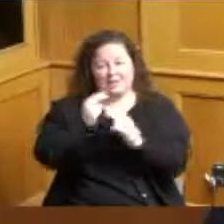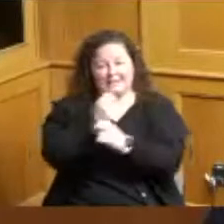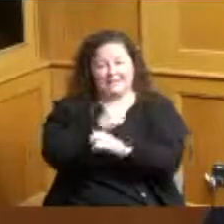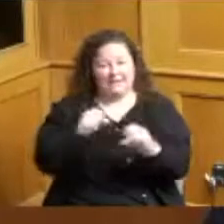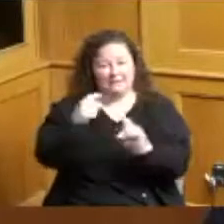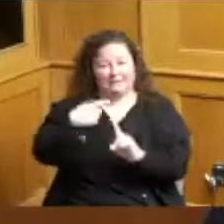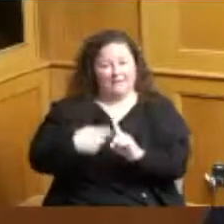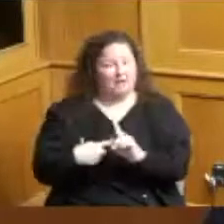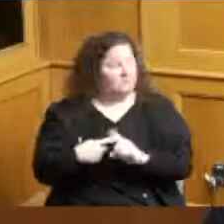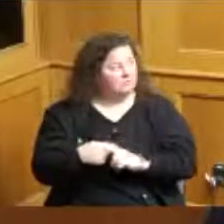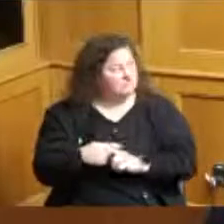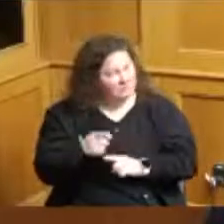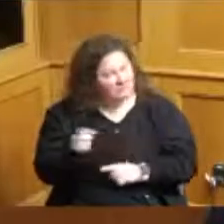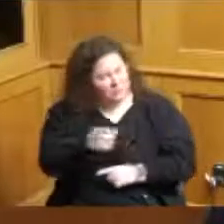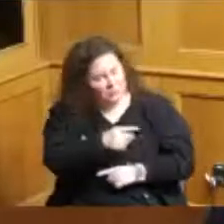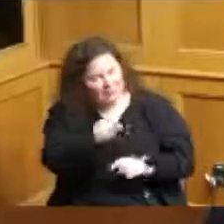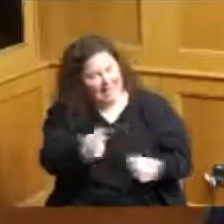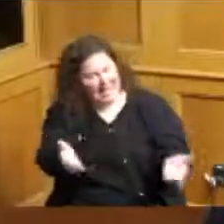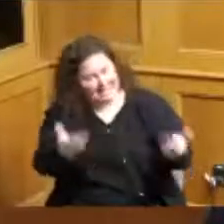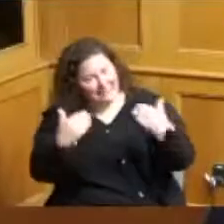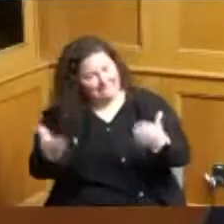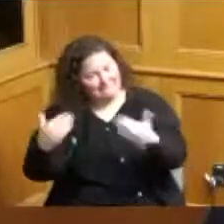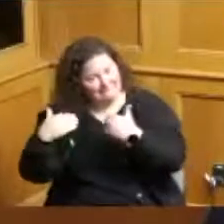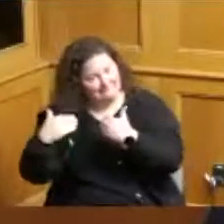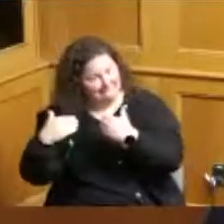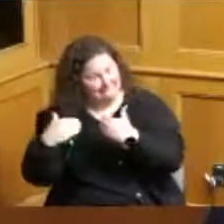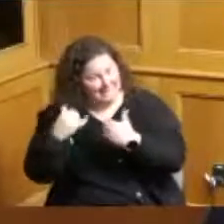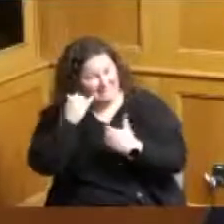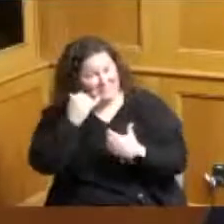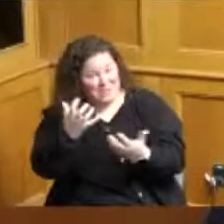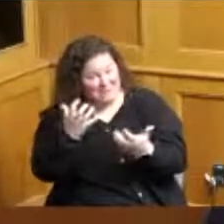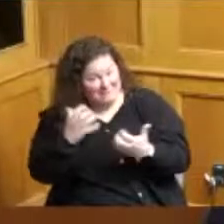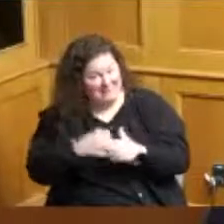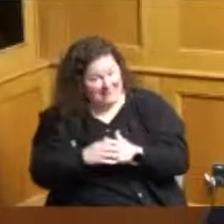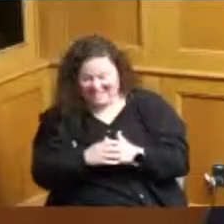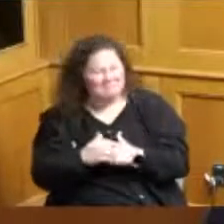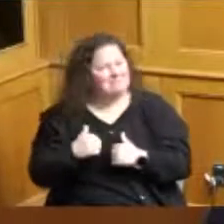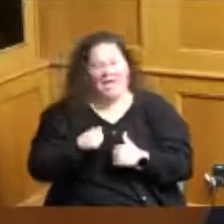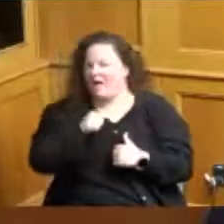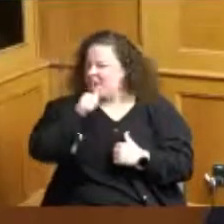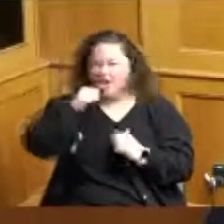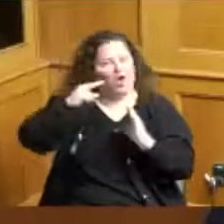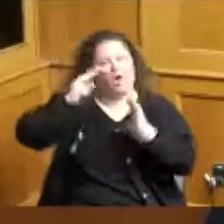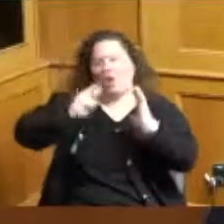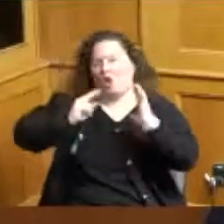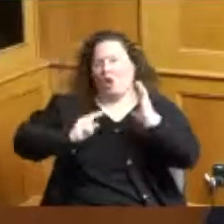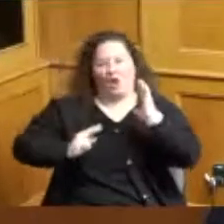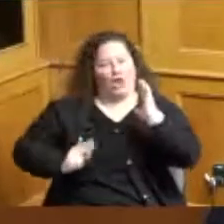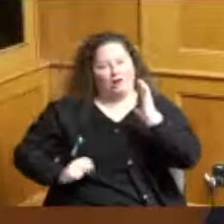you guys can come up front while while I'm reading I'm not going to read at all but all of it is